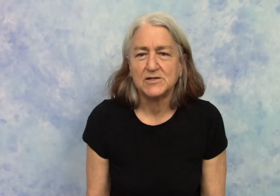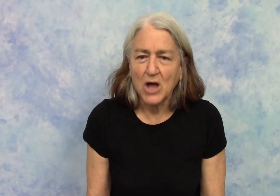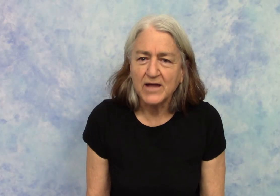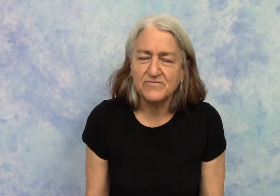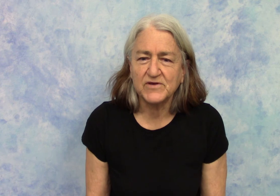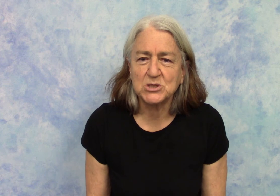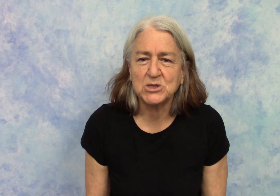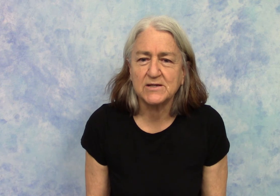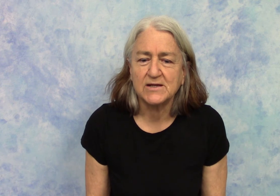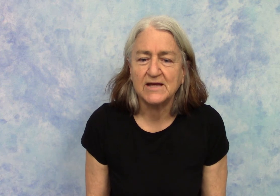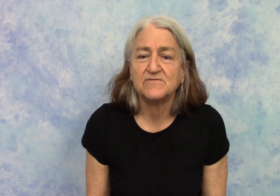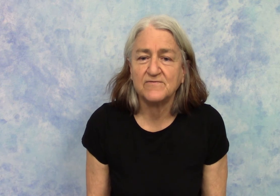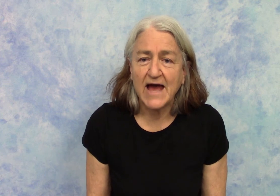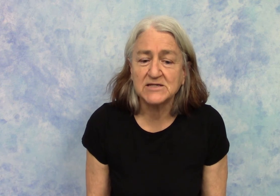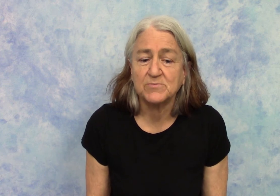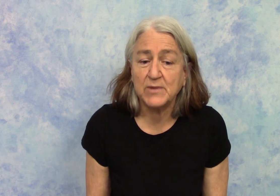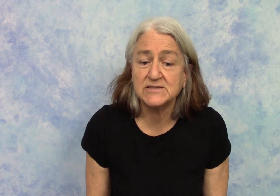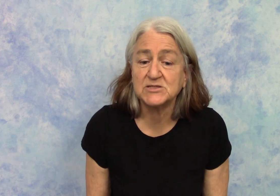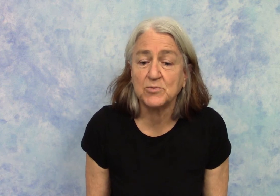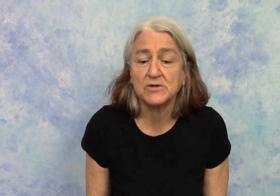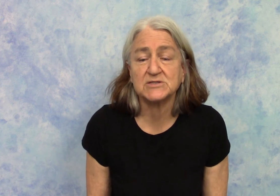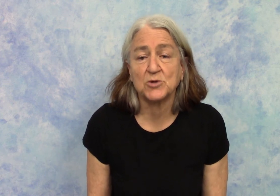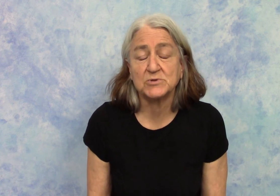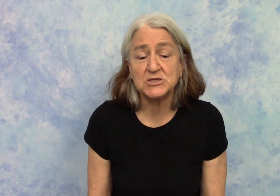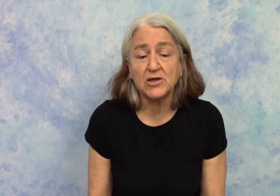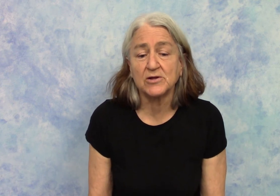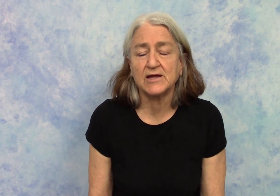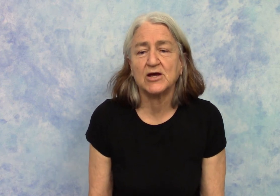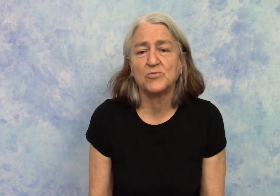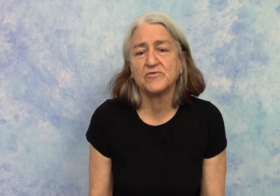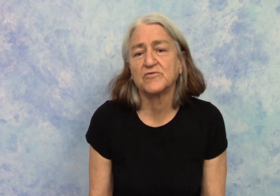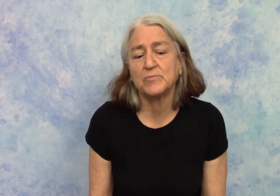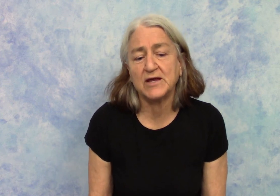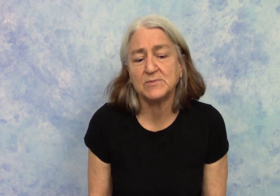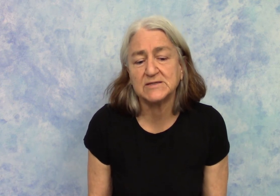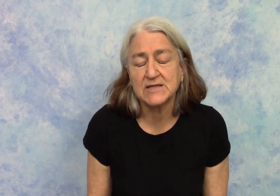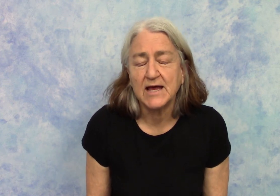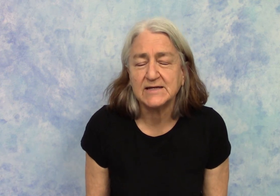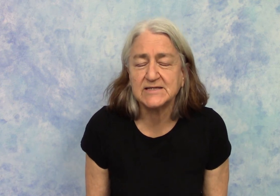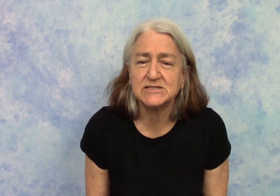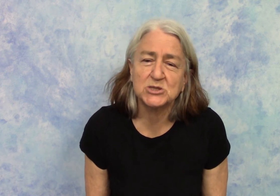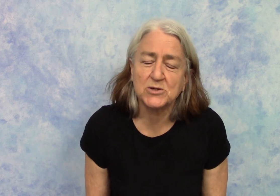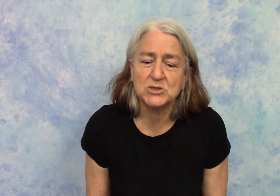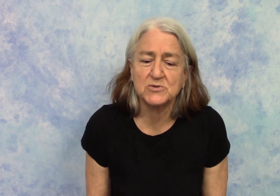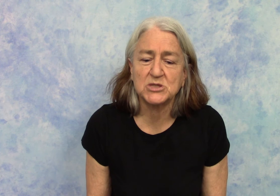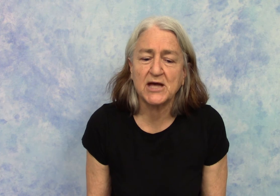Non-fiction and fact-based books are particularly helpful for babies as they start to attach